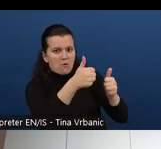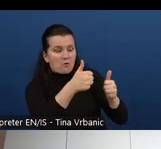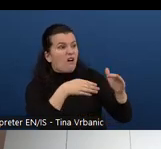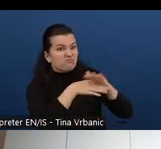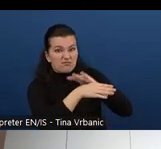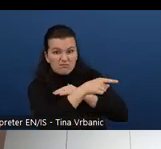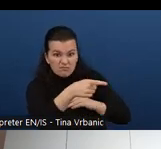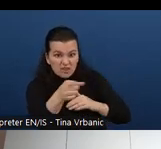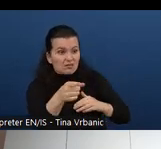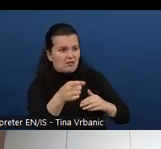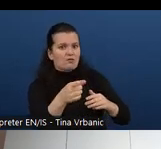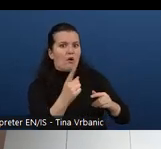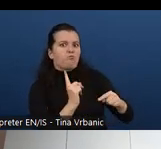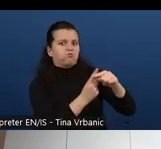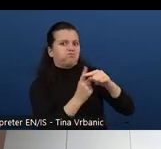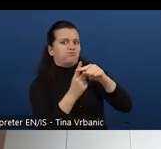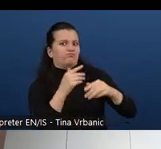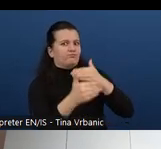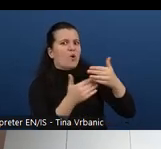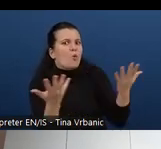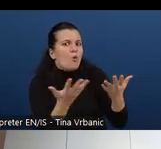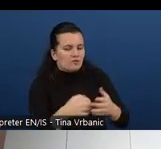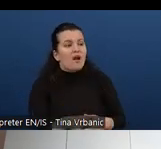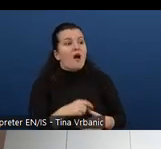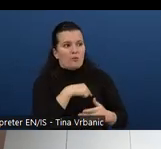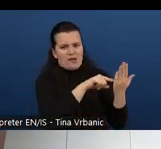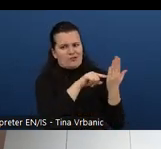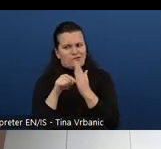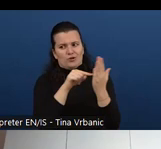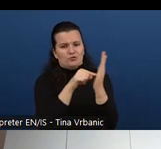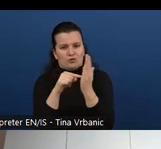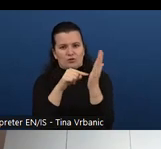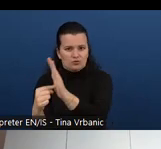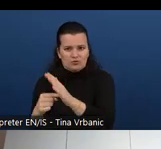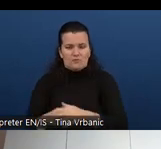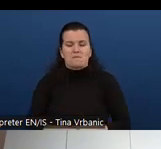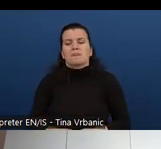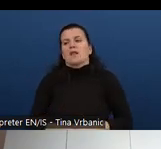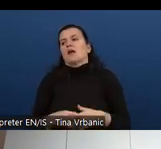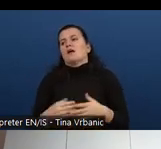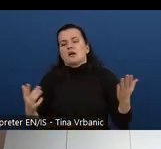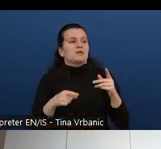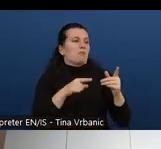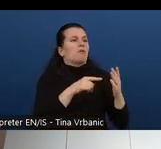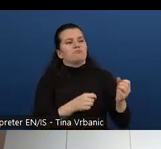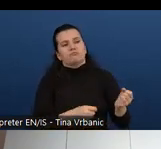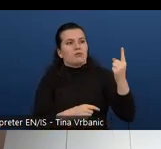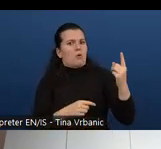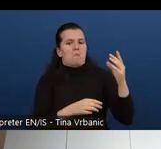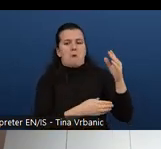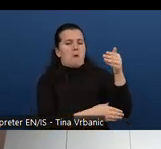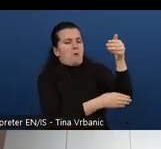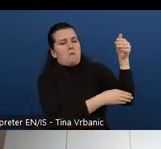We describe successes, cases of success from different competencies that have accessibility.